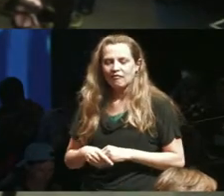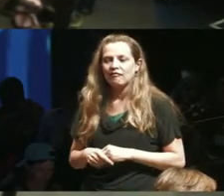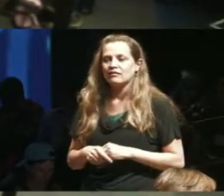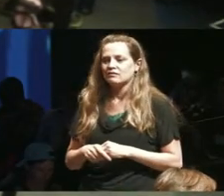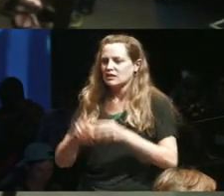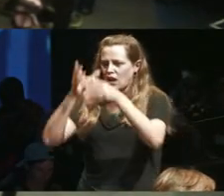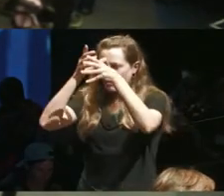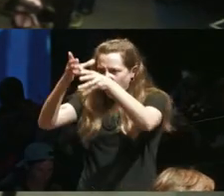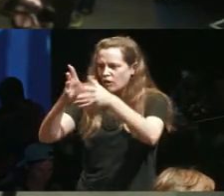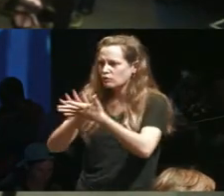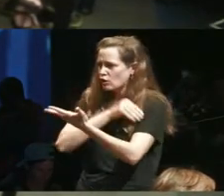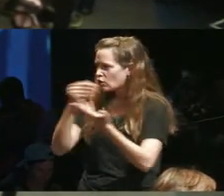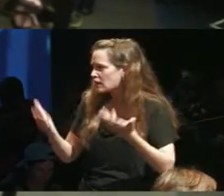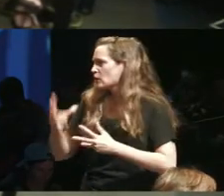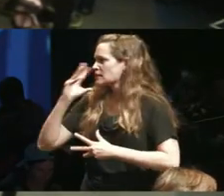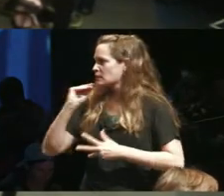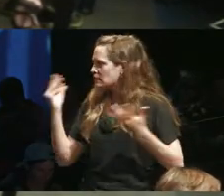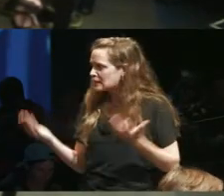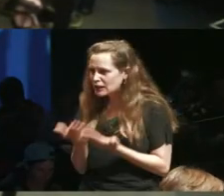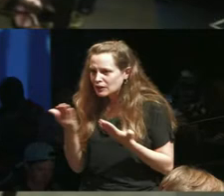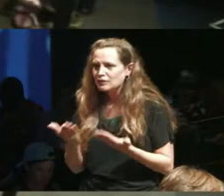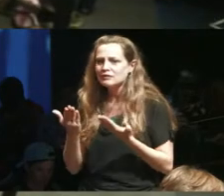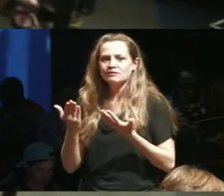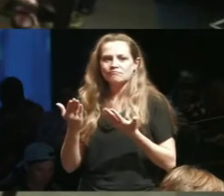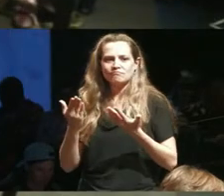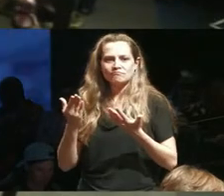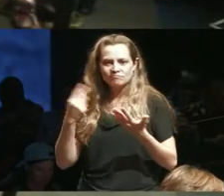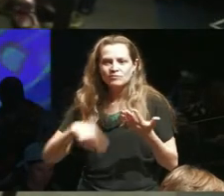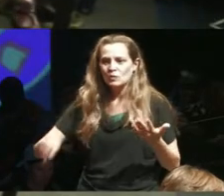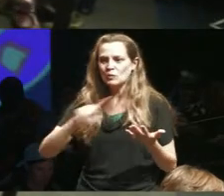with our experiences that we have here we can then take take everything that